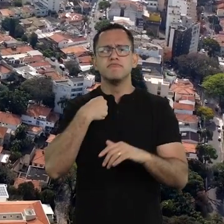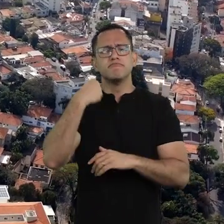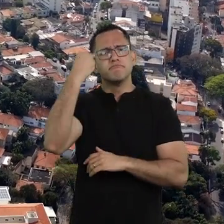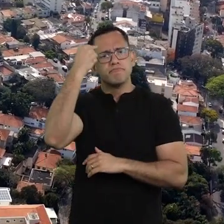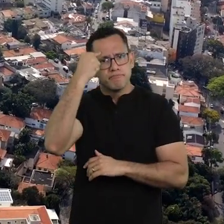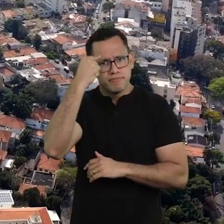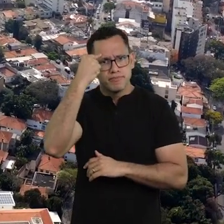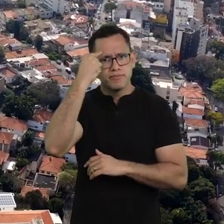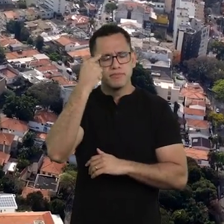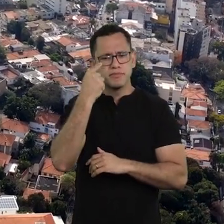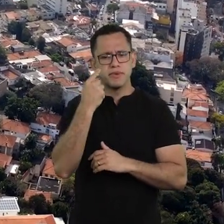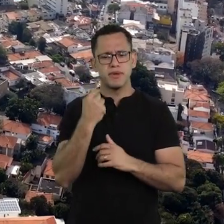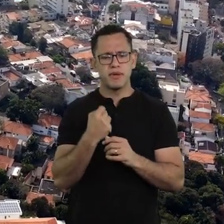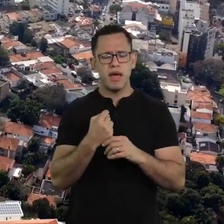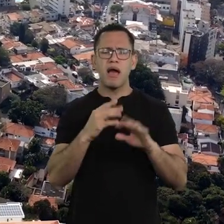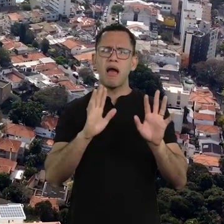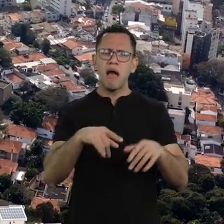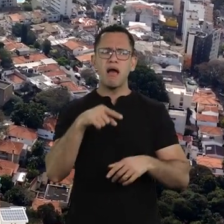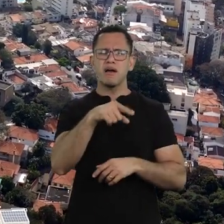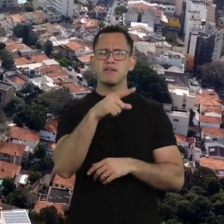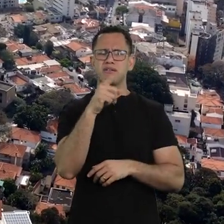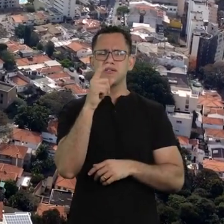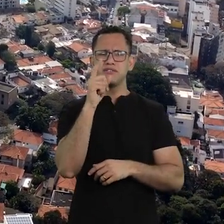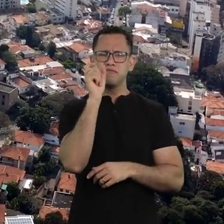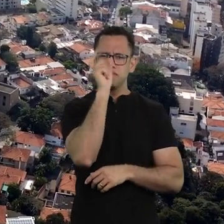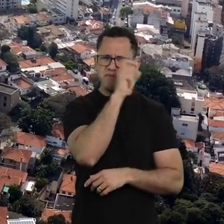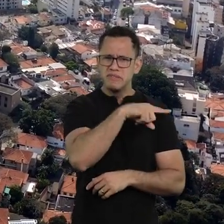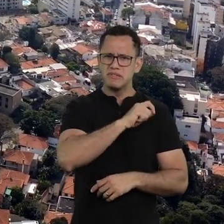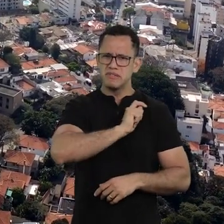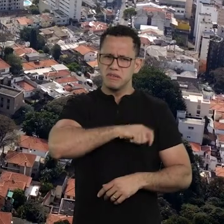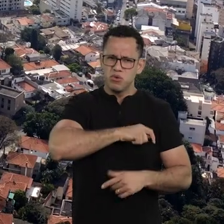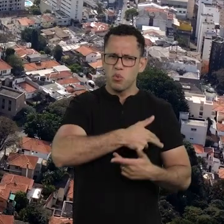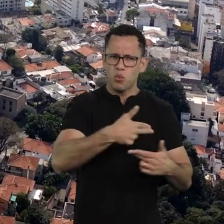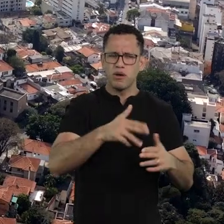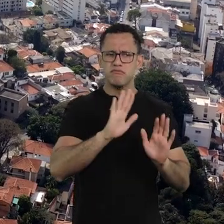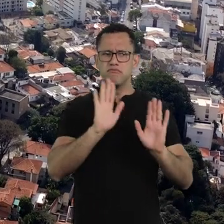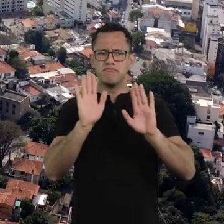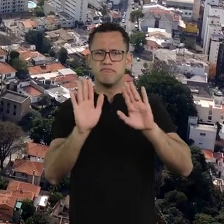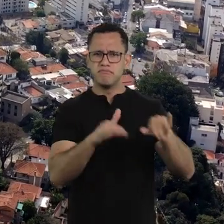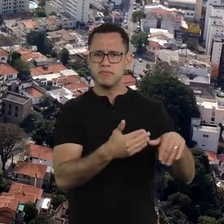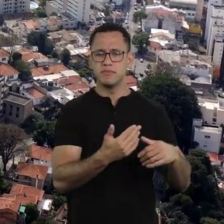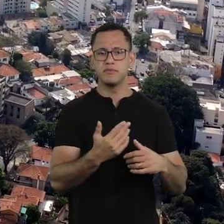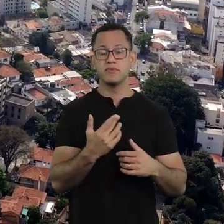that we create when faced with the rawness of life and we